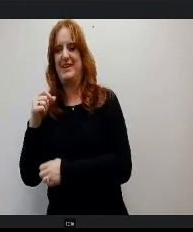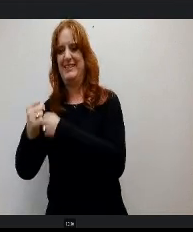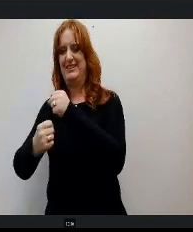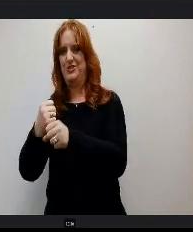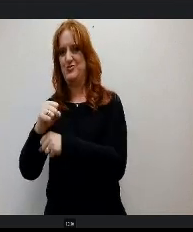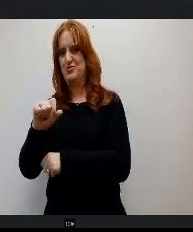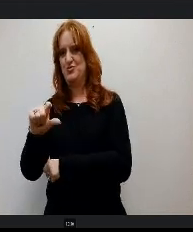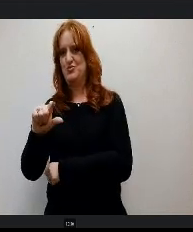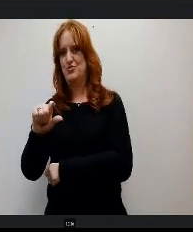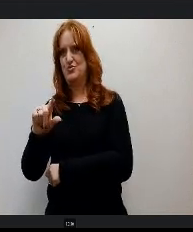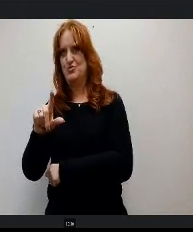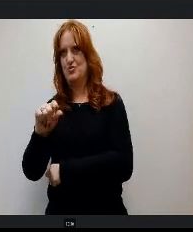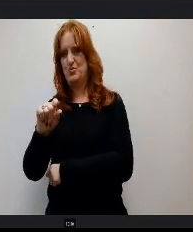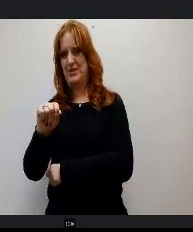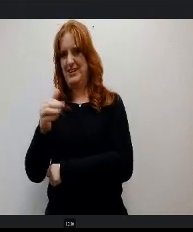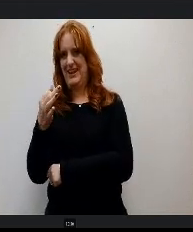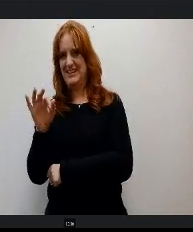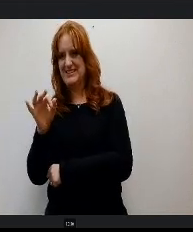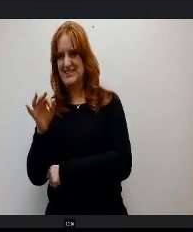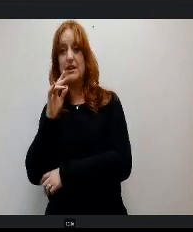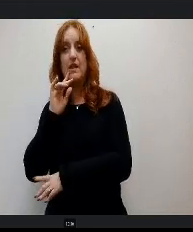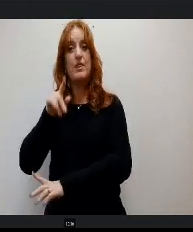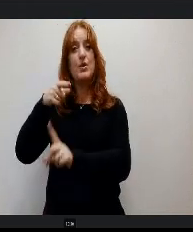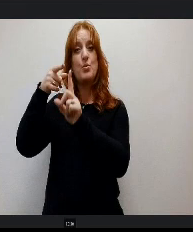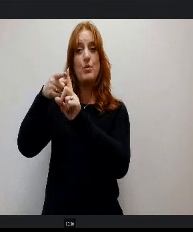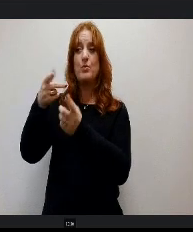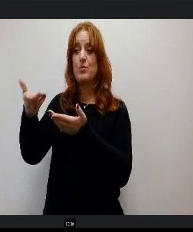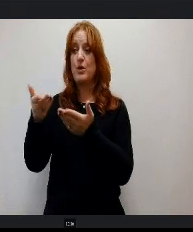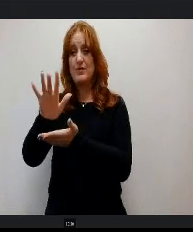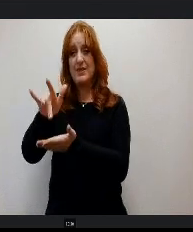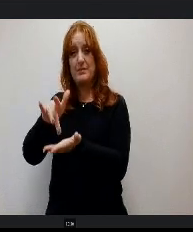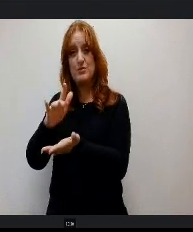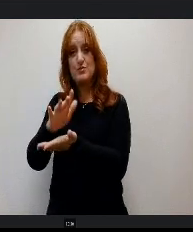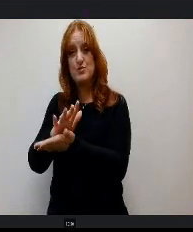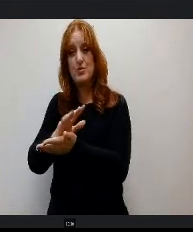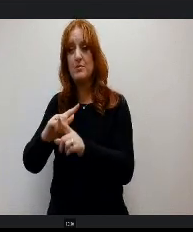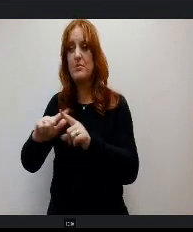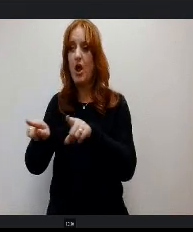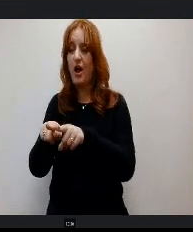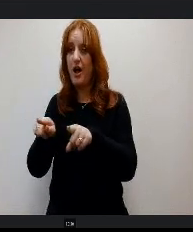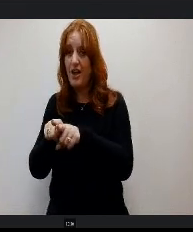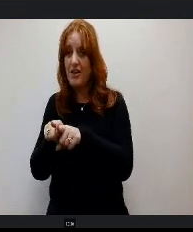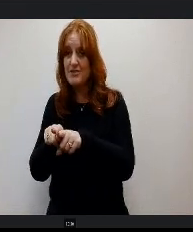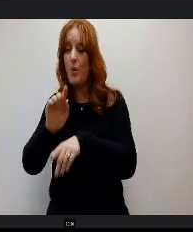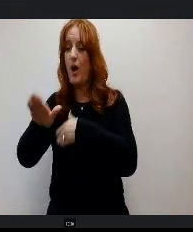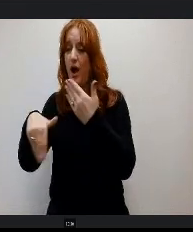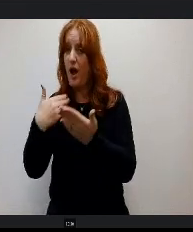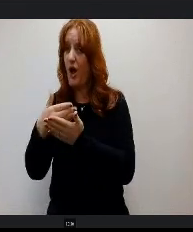With the goal of serving not just the middle school students, but students all across the grade levels, we've increased our programs.